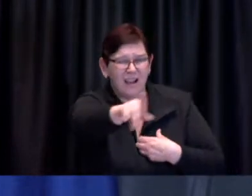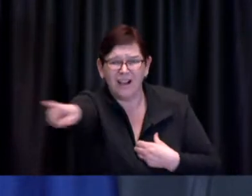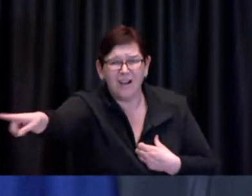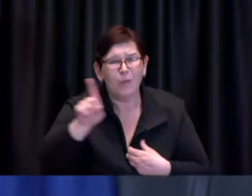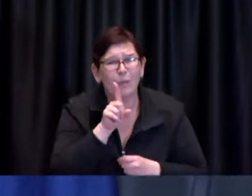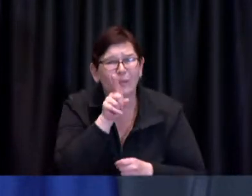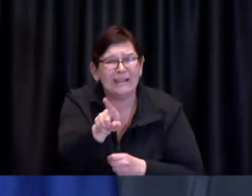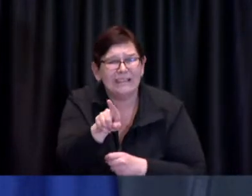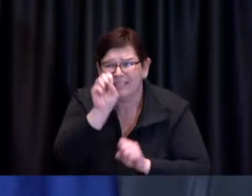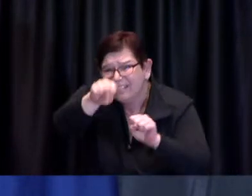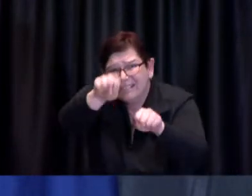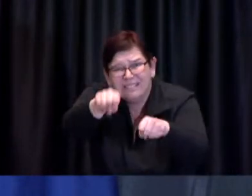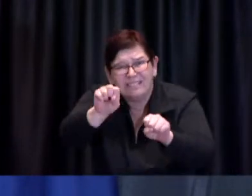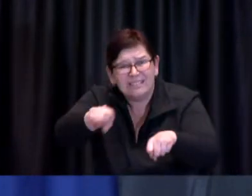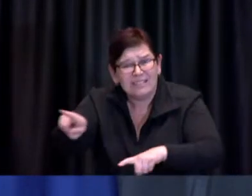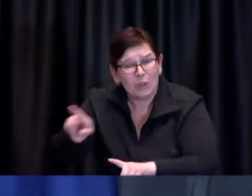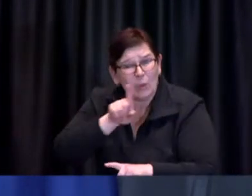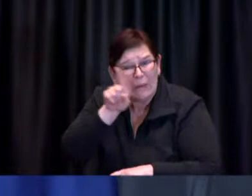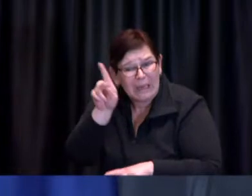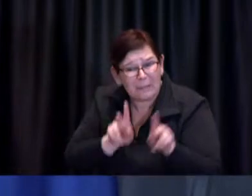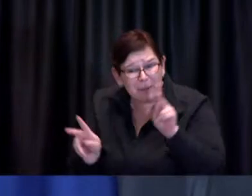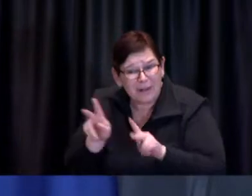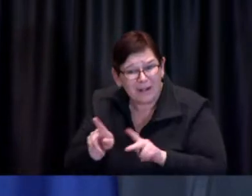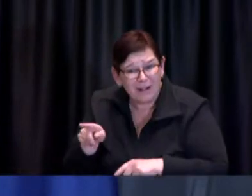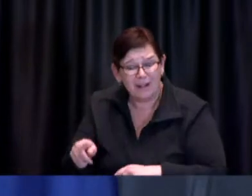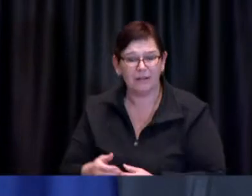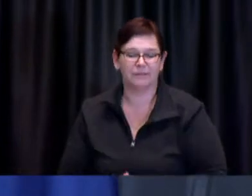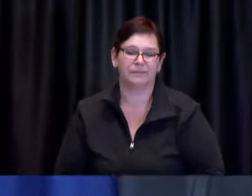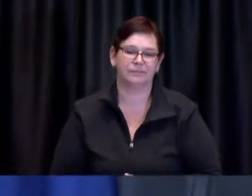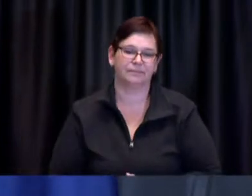Lawvin: Thank you Mayor next up we have Natalie Johnson from CTV go ahead Natalie.